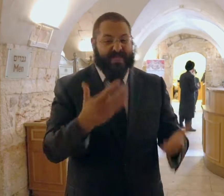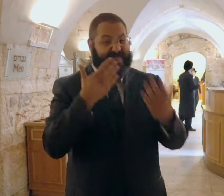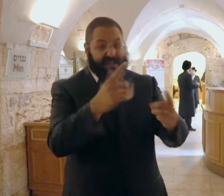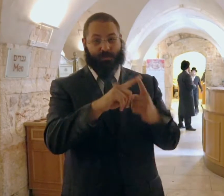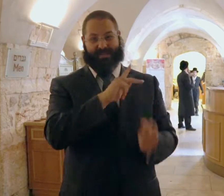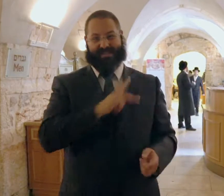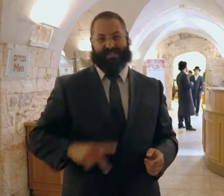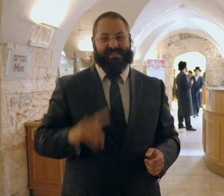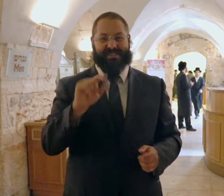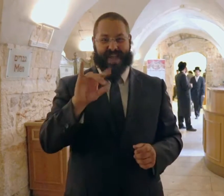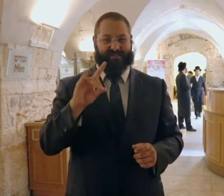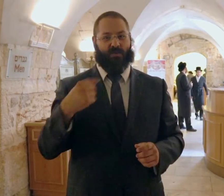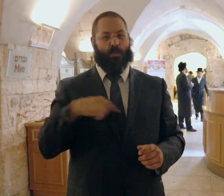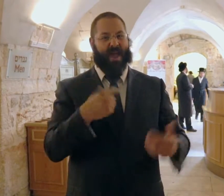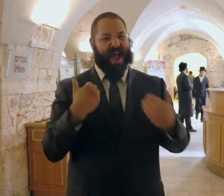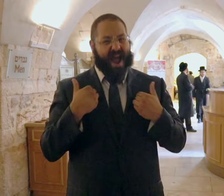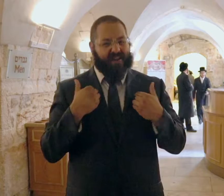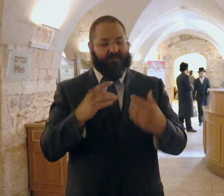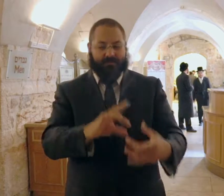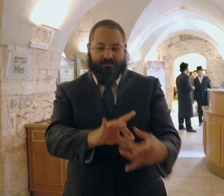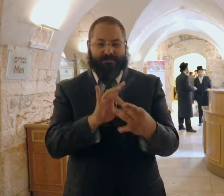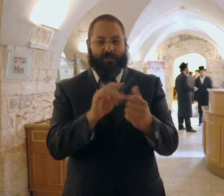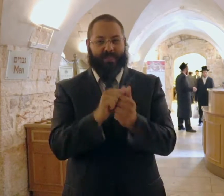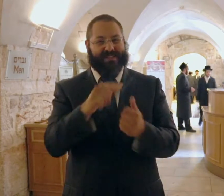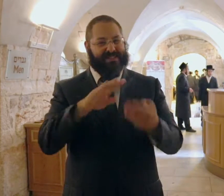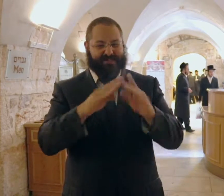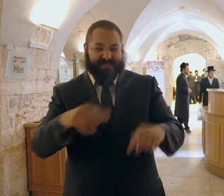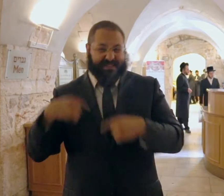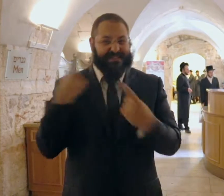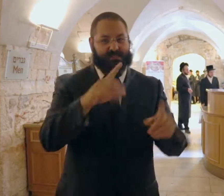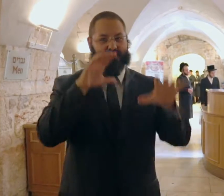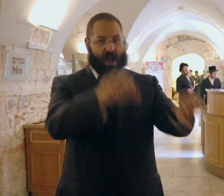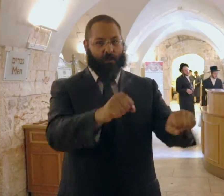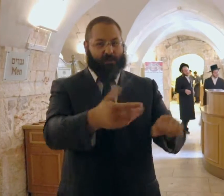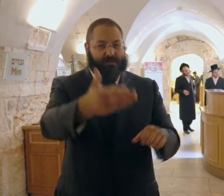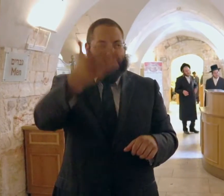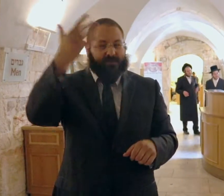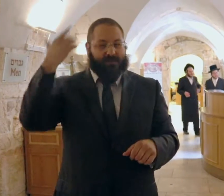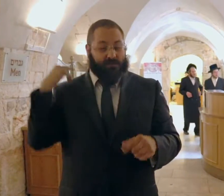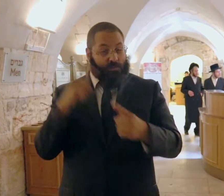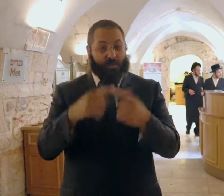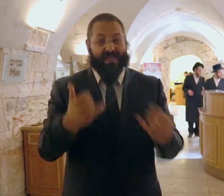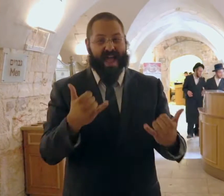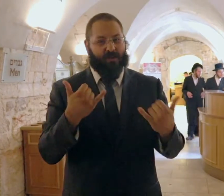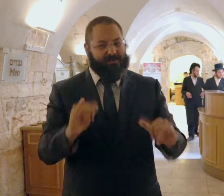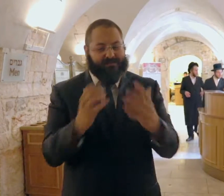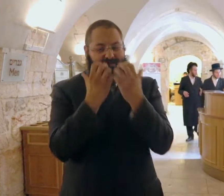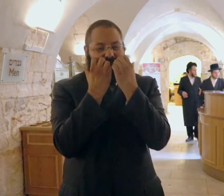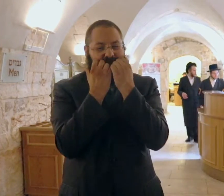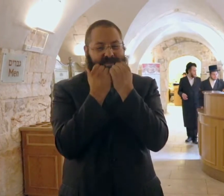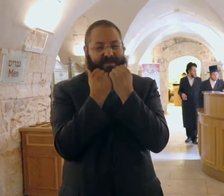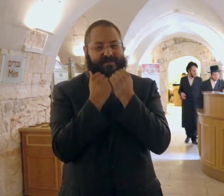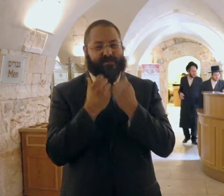Thanks to King David, we have an unshakeable bond with this city ever since he conquered it, all the way up to today.